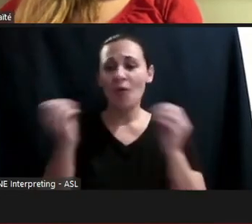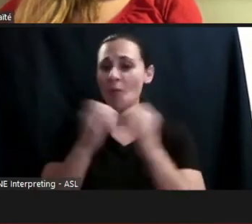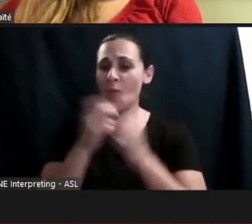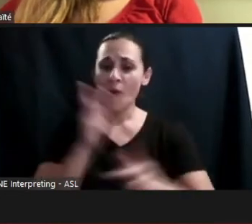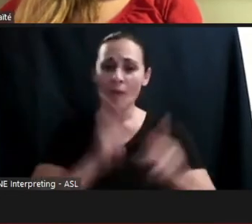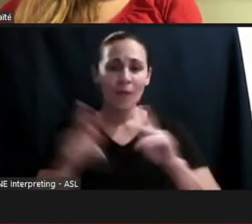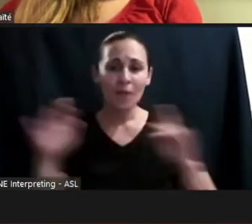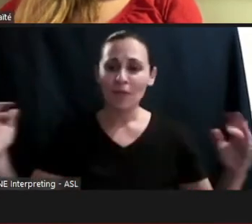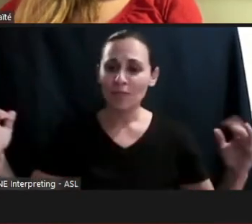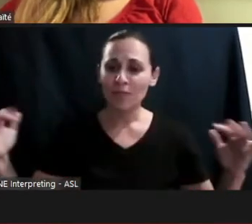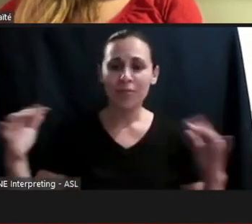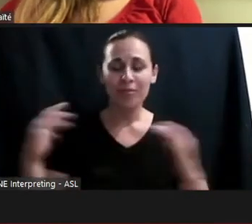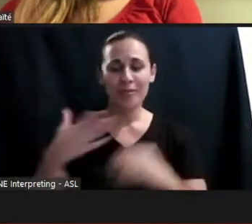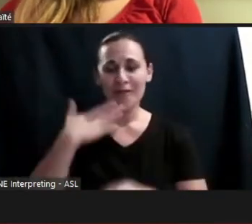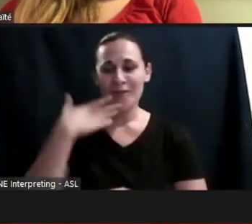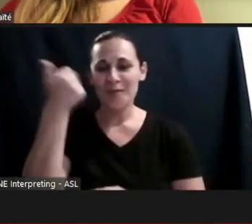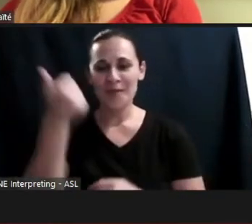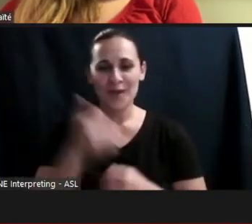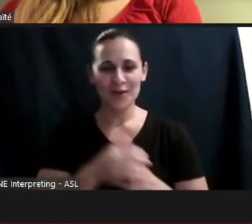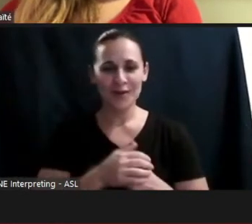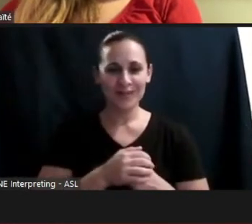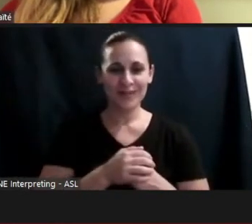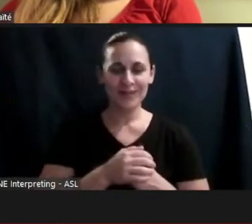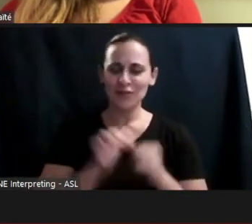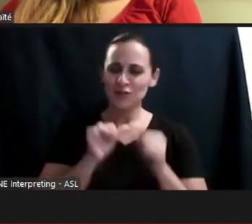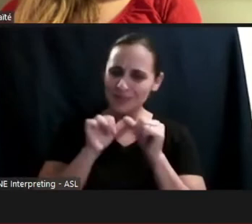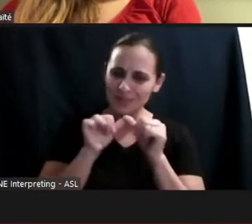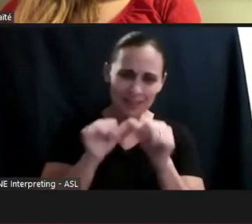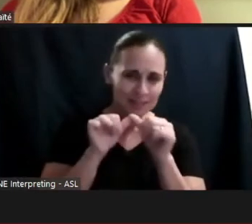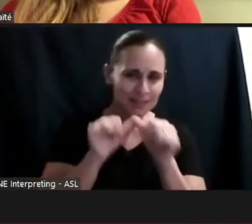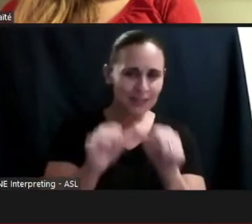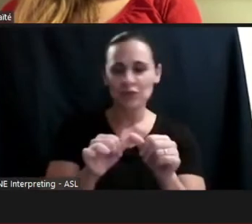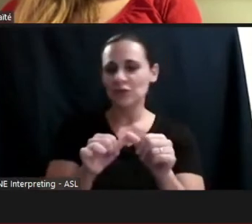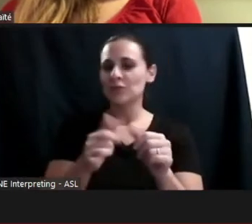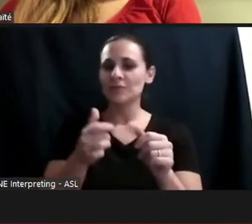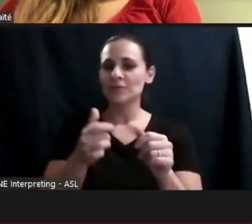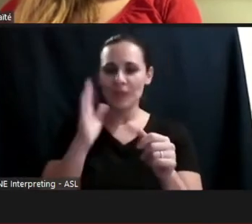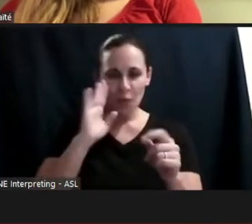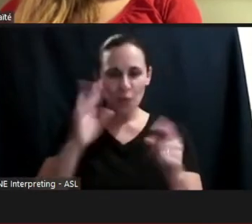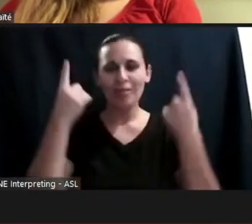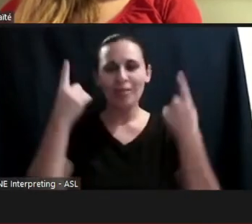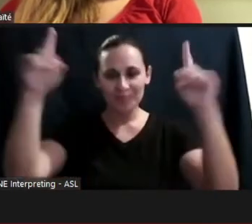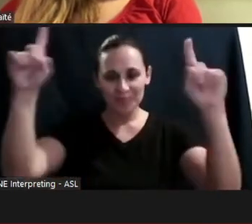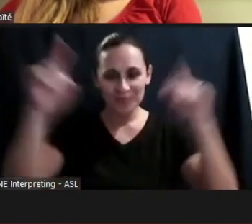persevere it will happen. Gratitude will make that happen if we make gratitude a